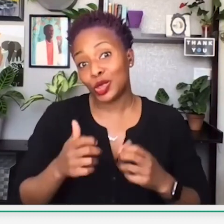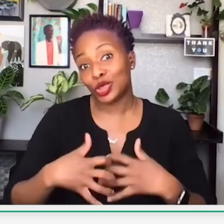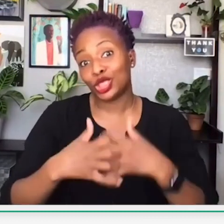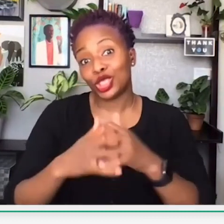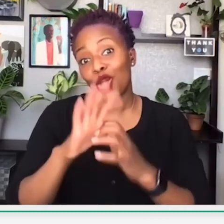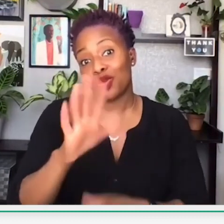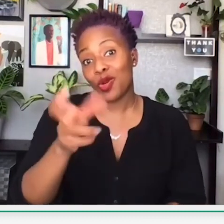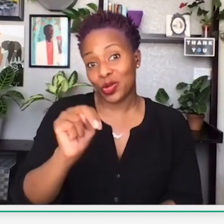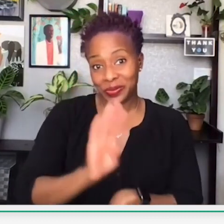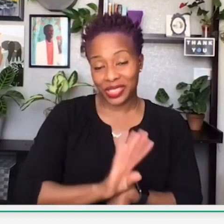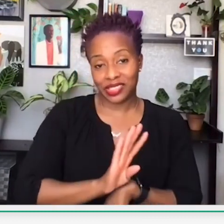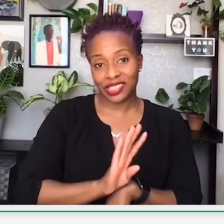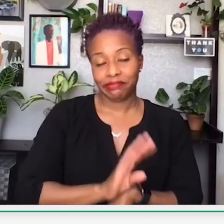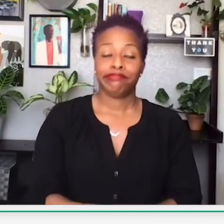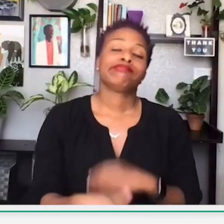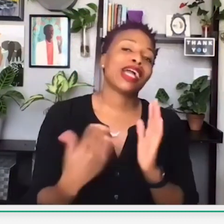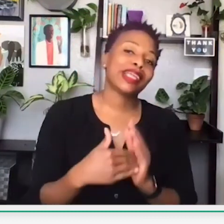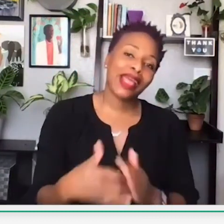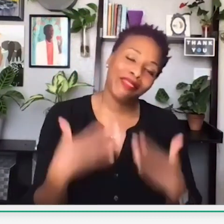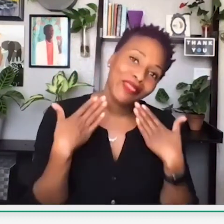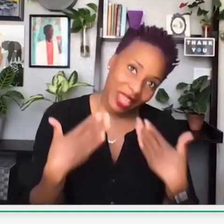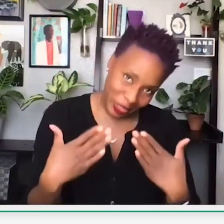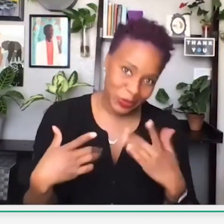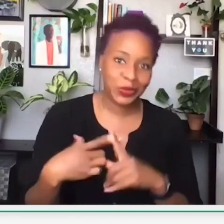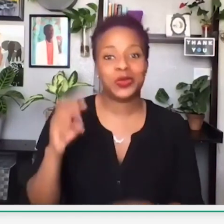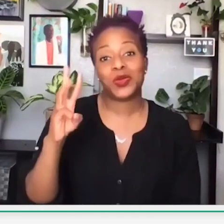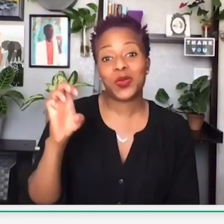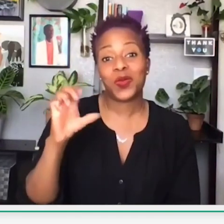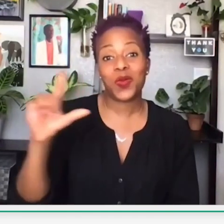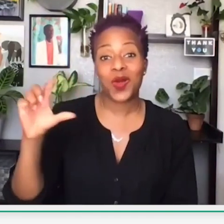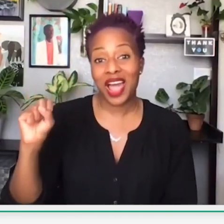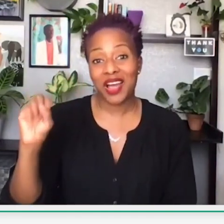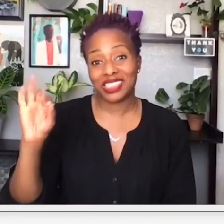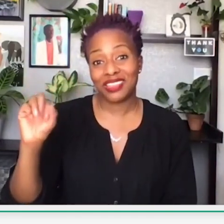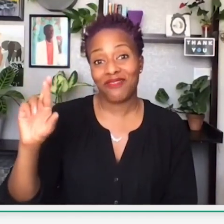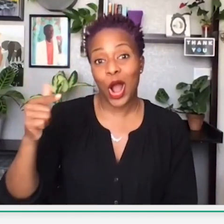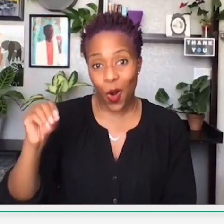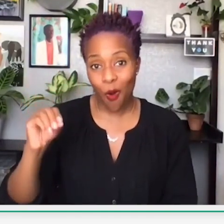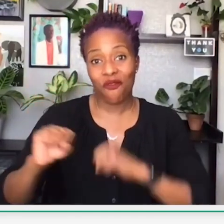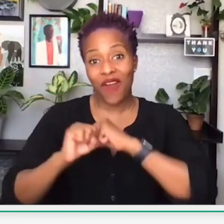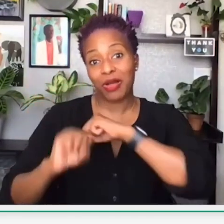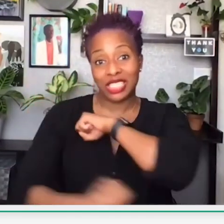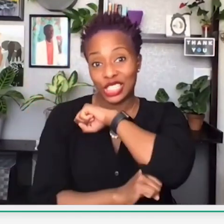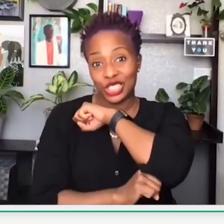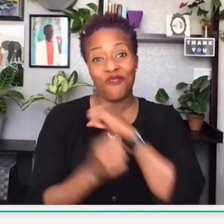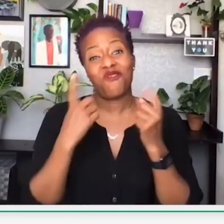And you may be inspired by their story and, hopefully, then you can establish your own